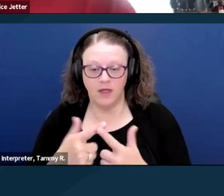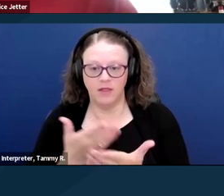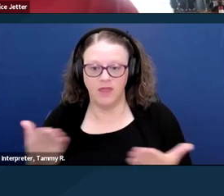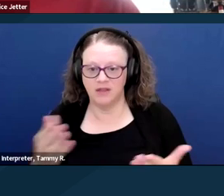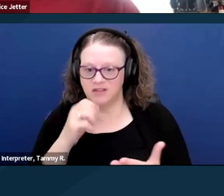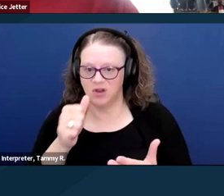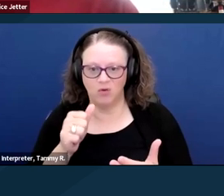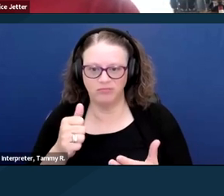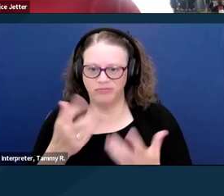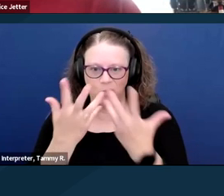with what you have.